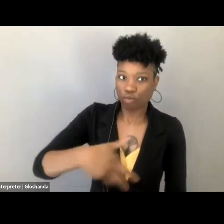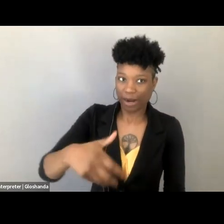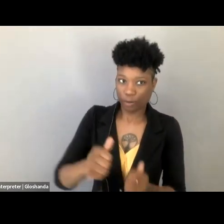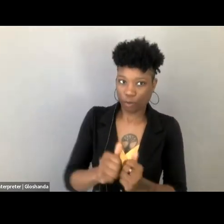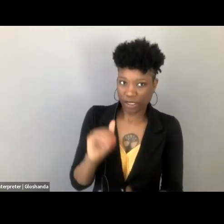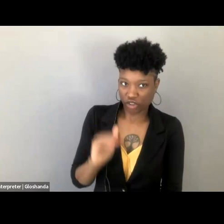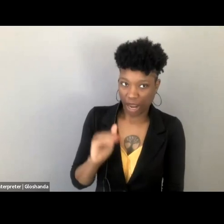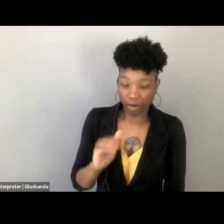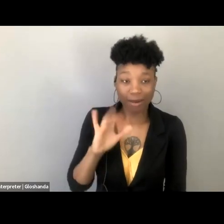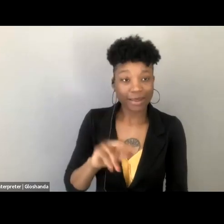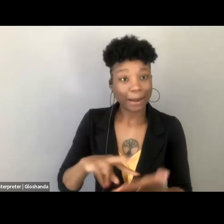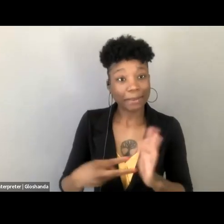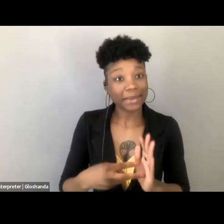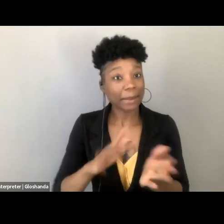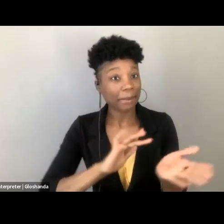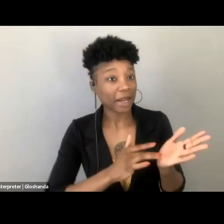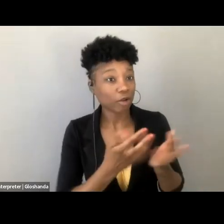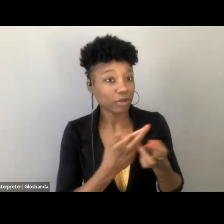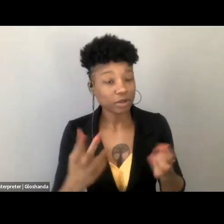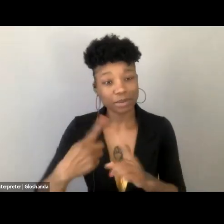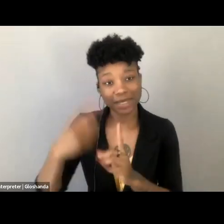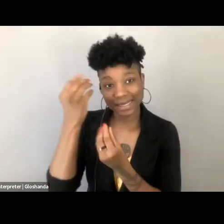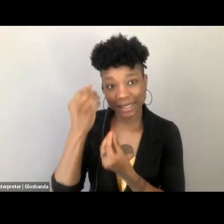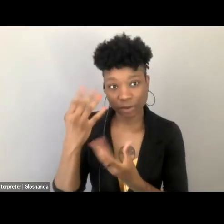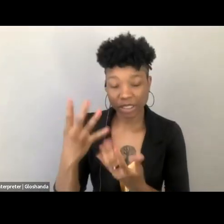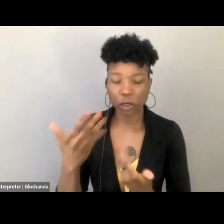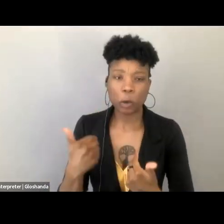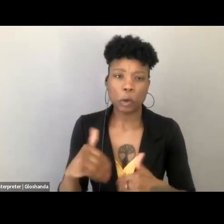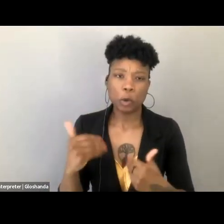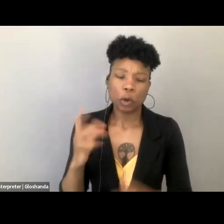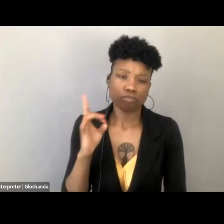These laws targeting both medical resources and information had a chilling effect.